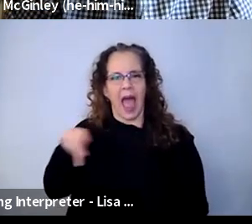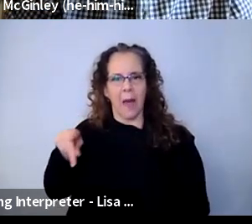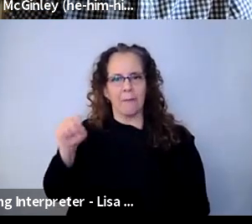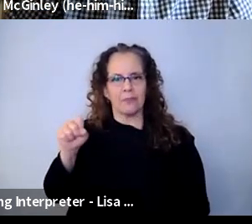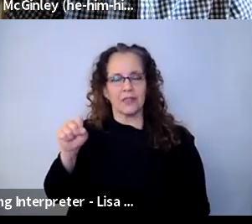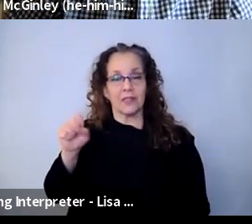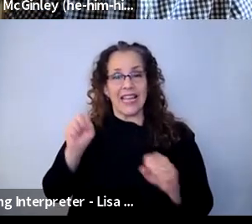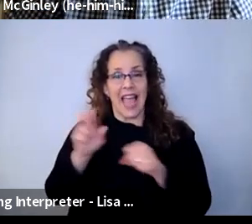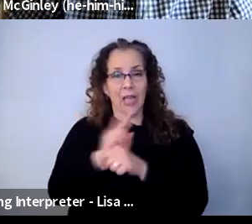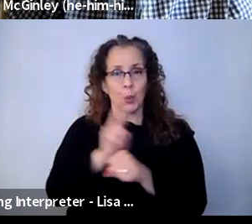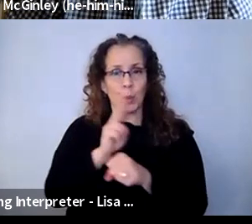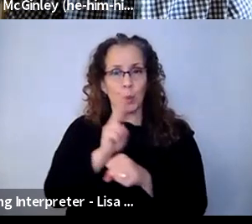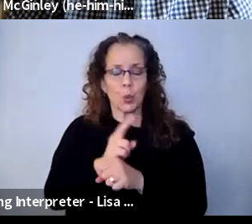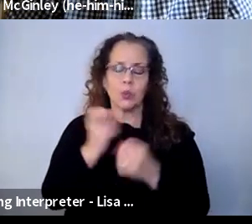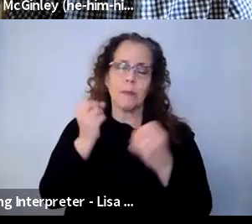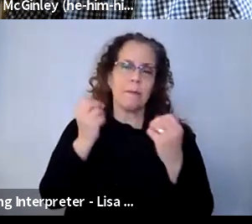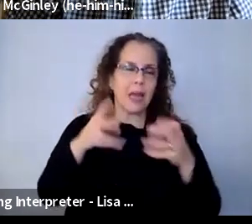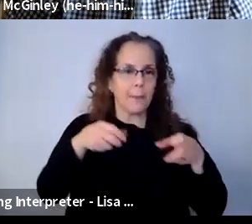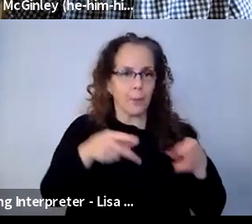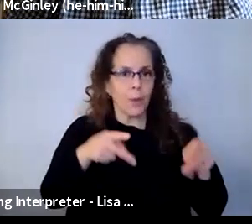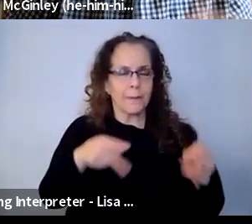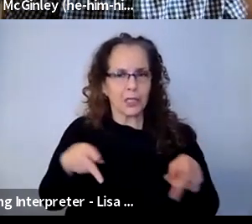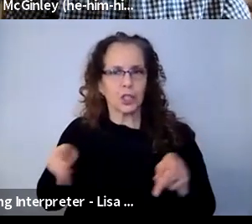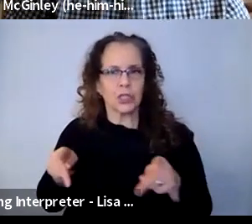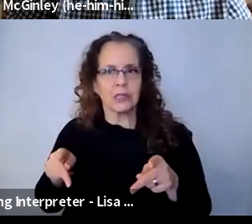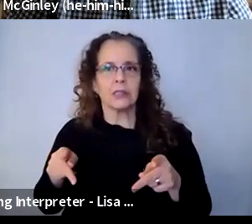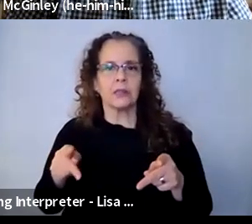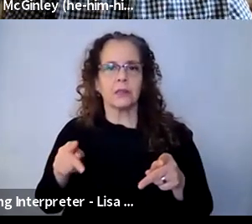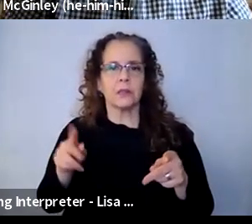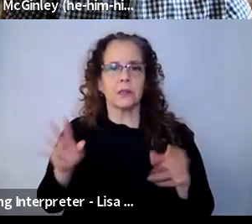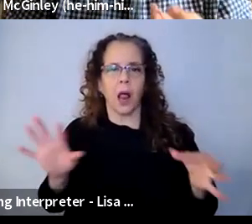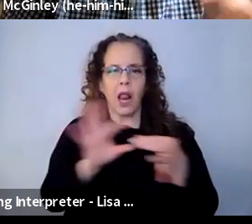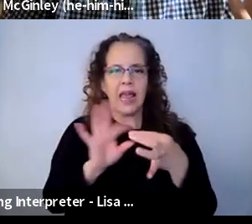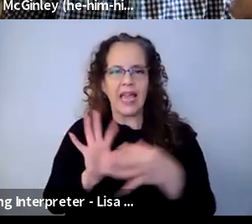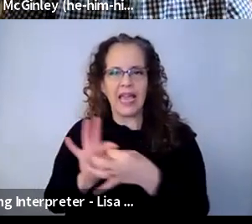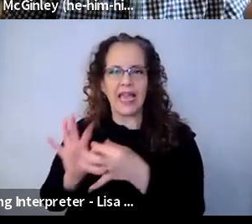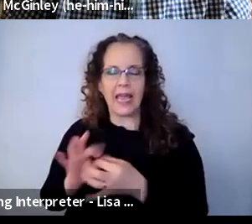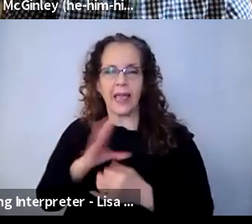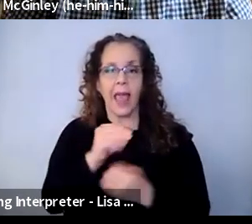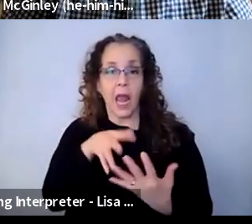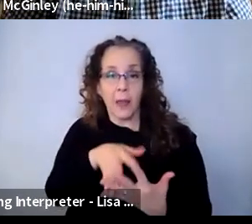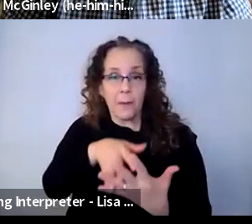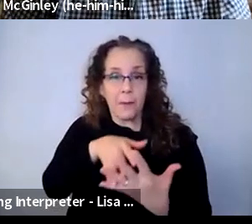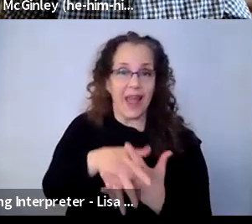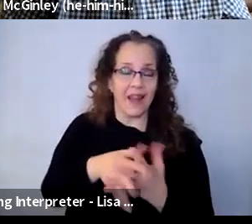permissions and in linking and embedding files so that they can